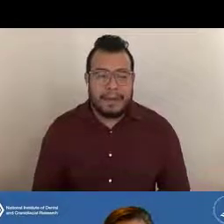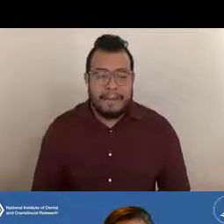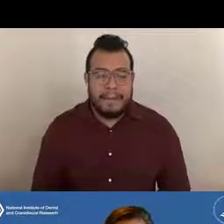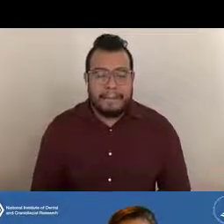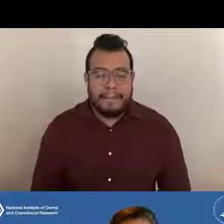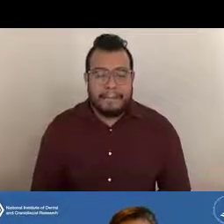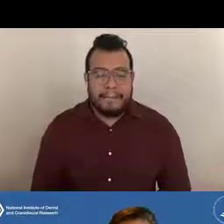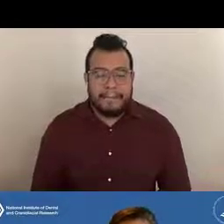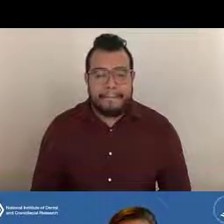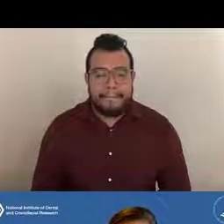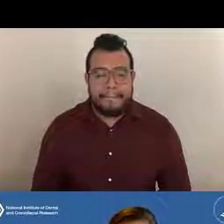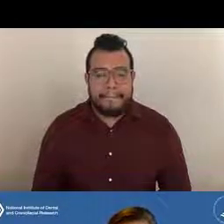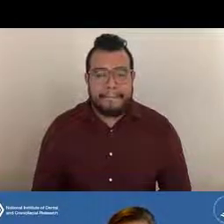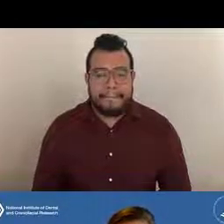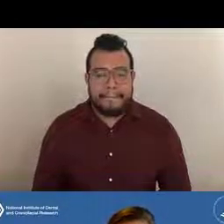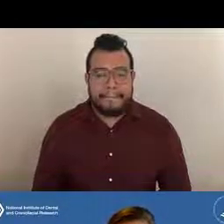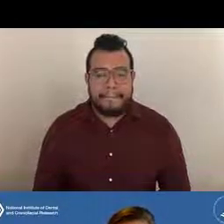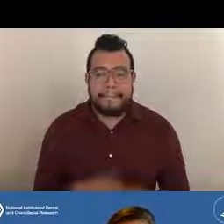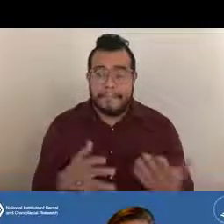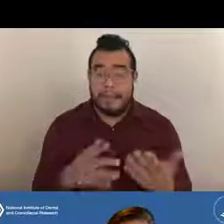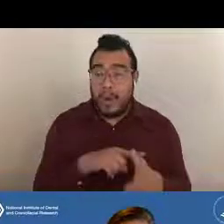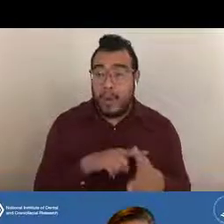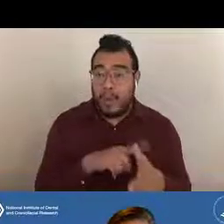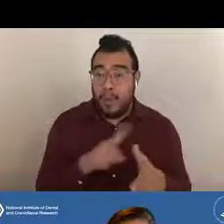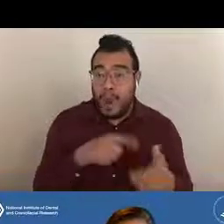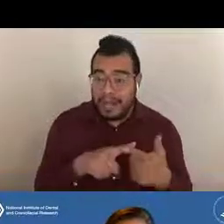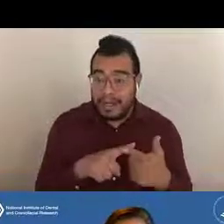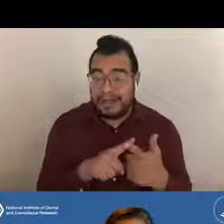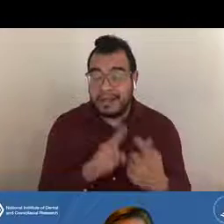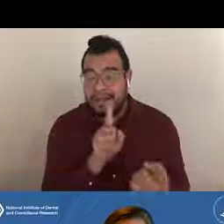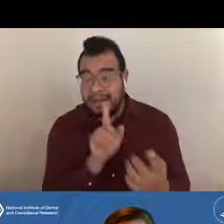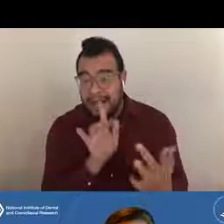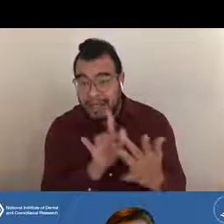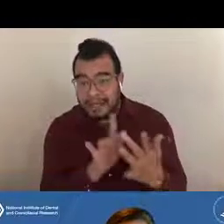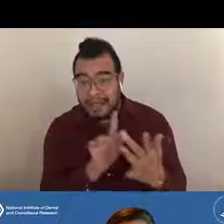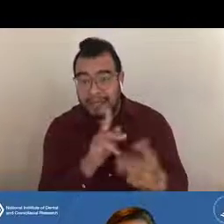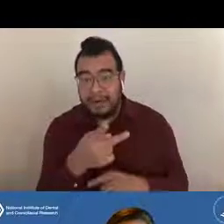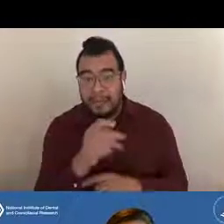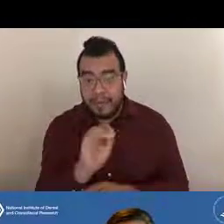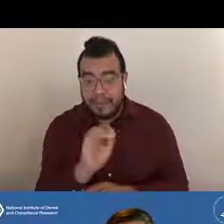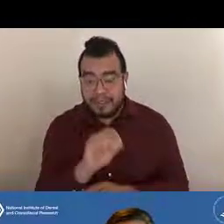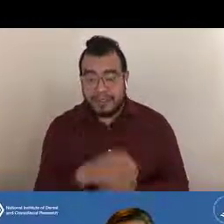So when should you contact your program officer? So before you submit your application,